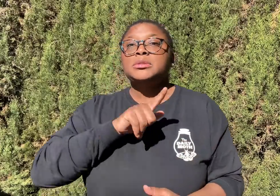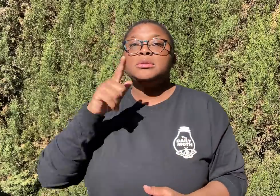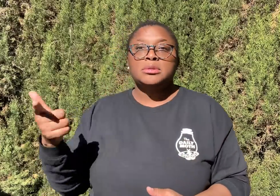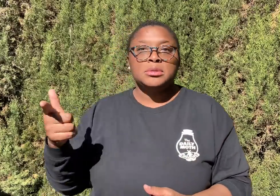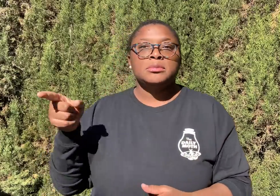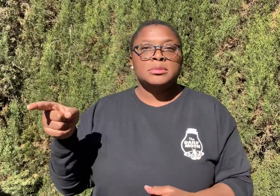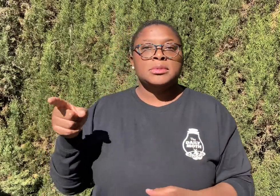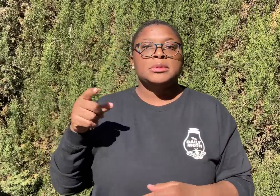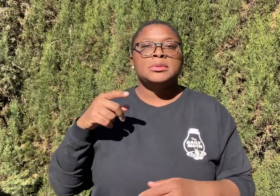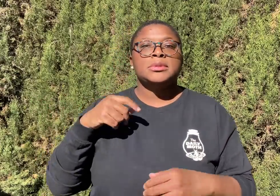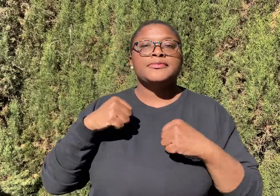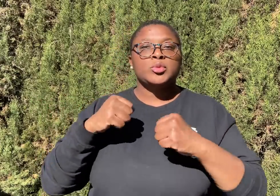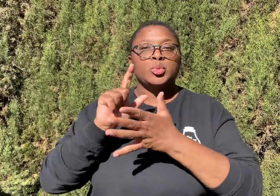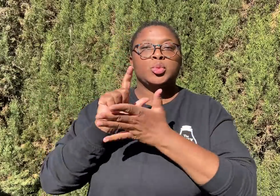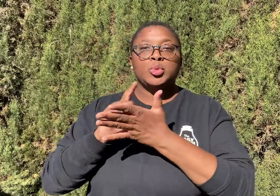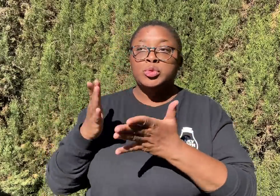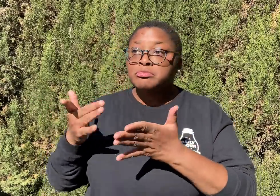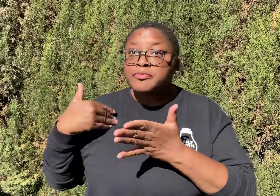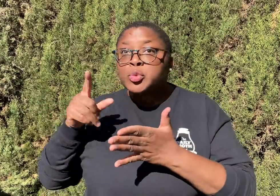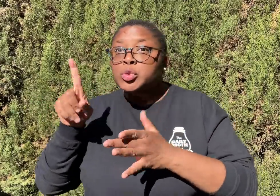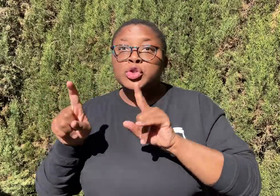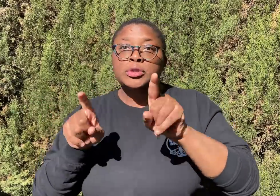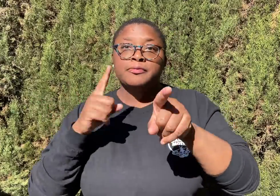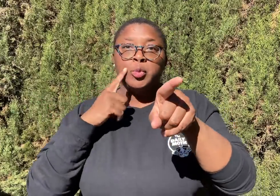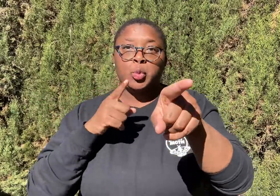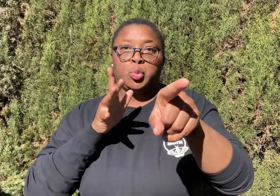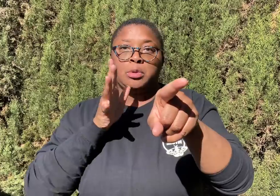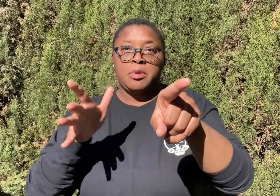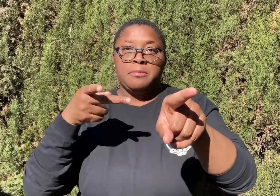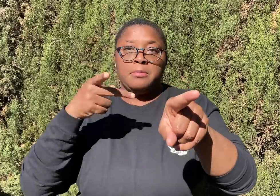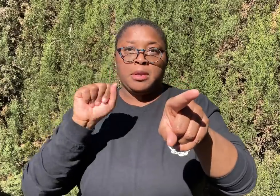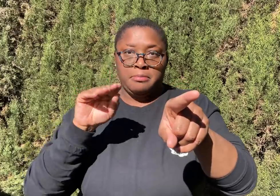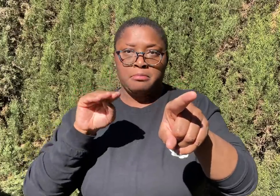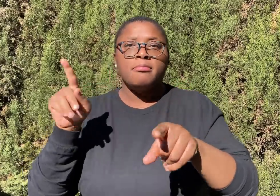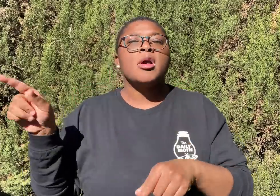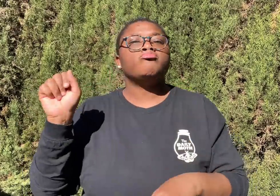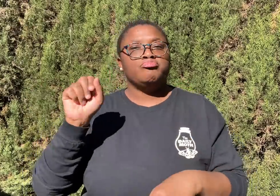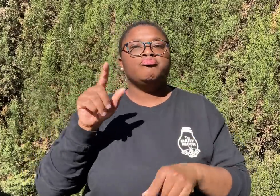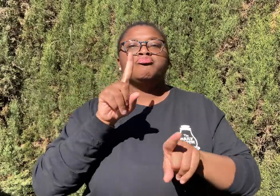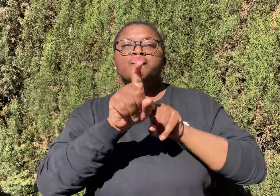The defense attorney was asked if he had questions for Pam,